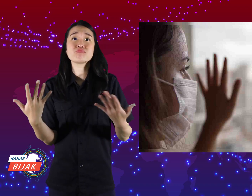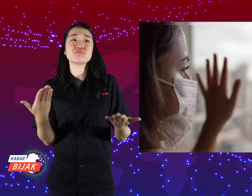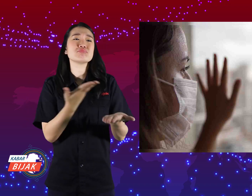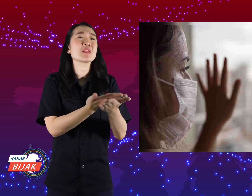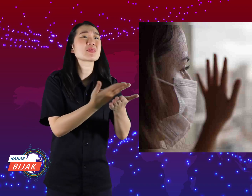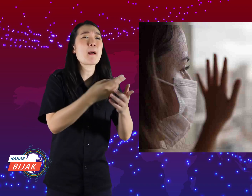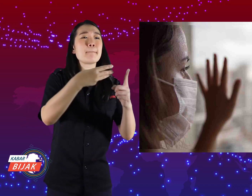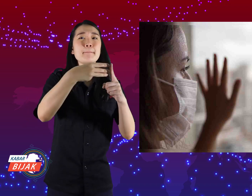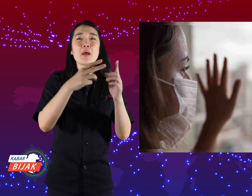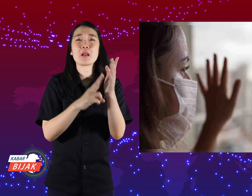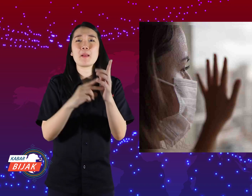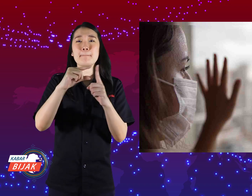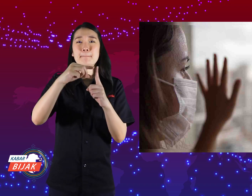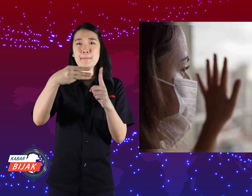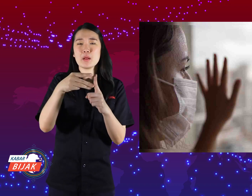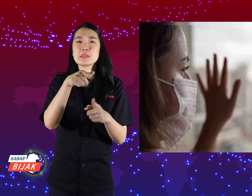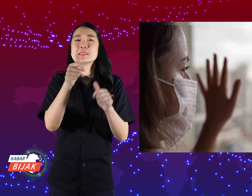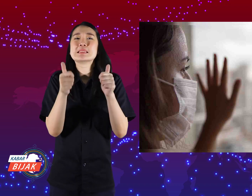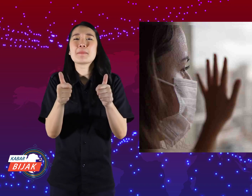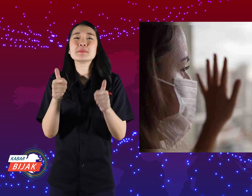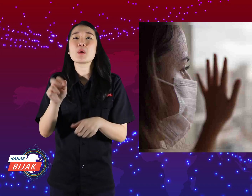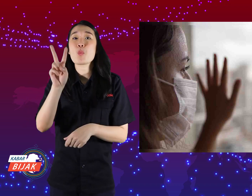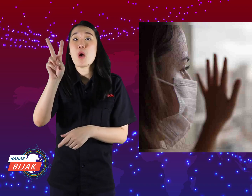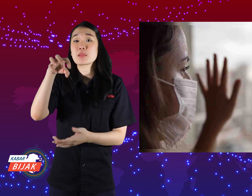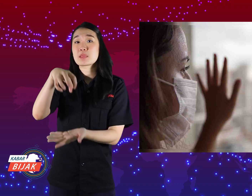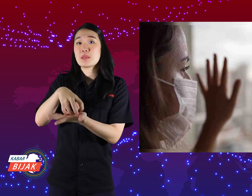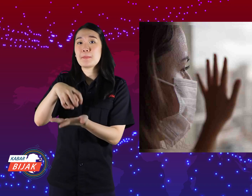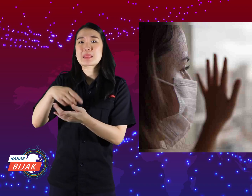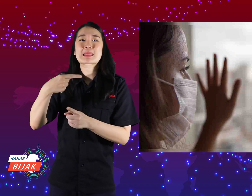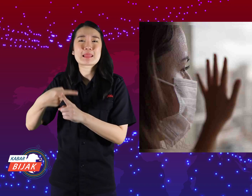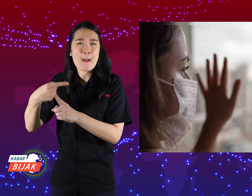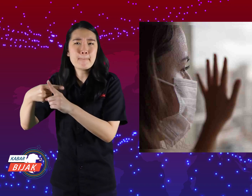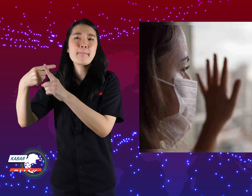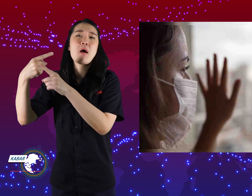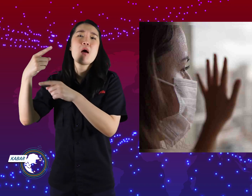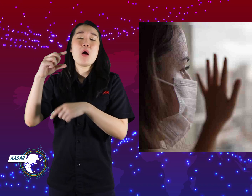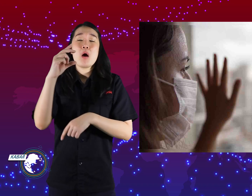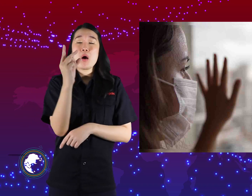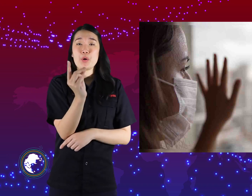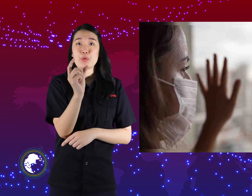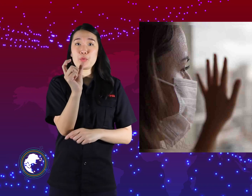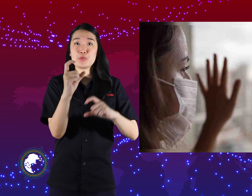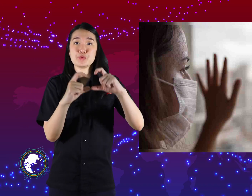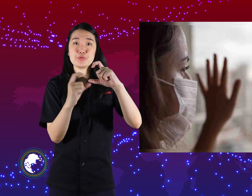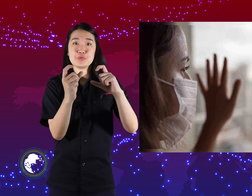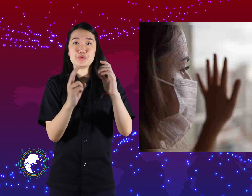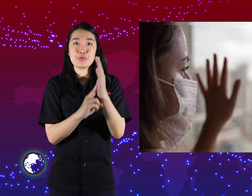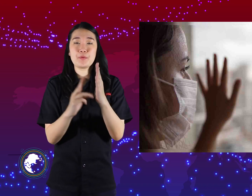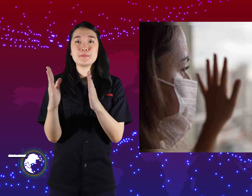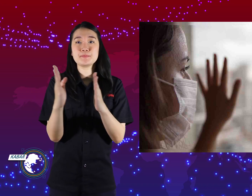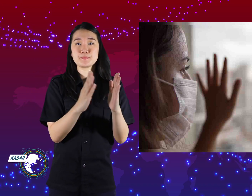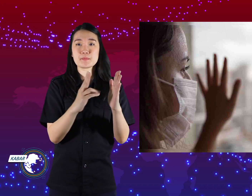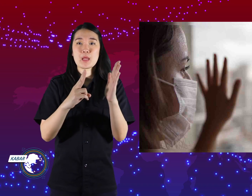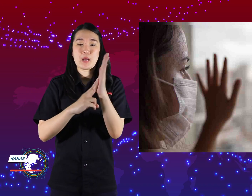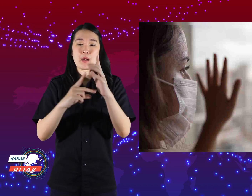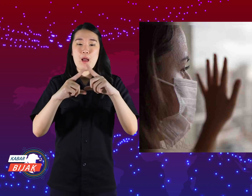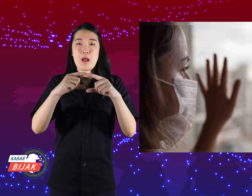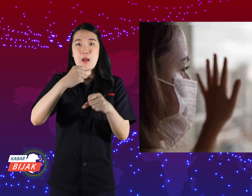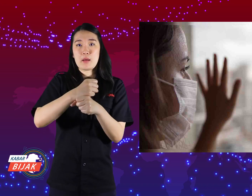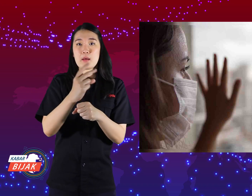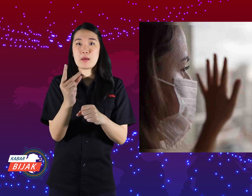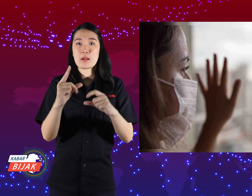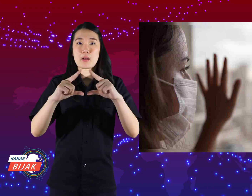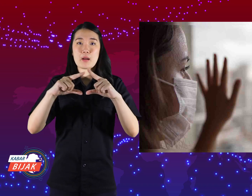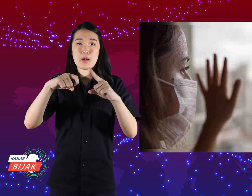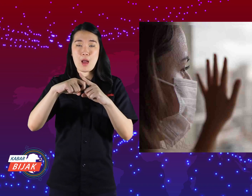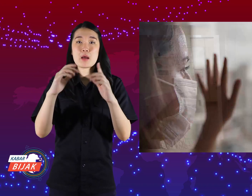Then also ask BNPB added 2 places, Flats Nagrak